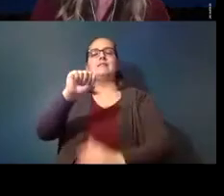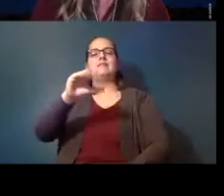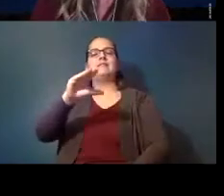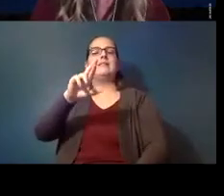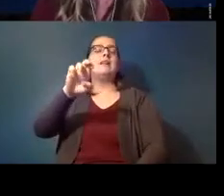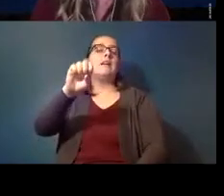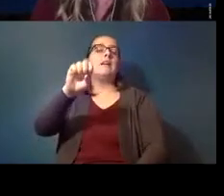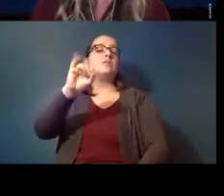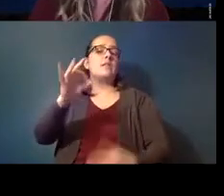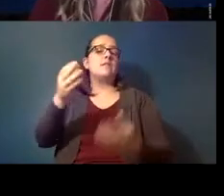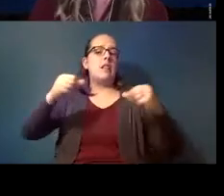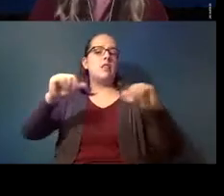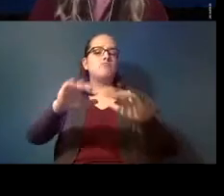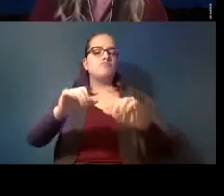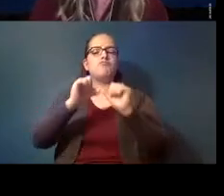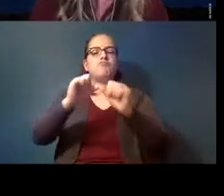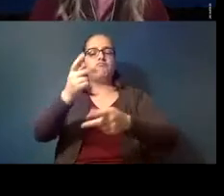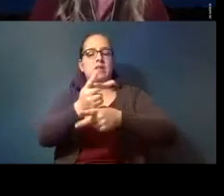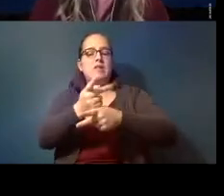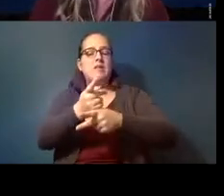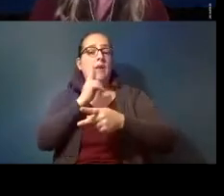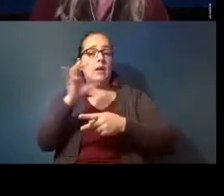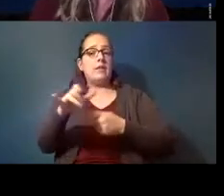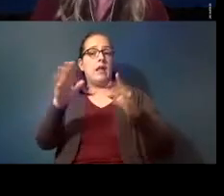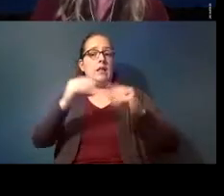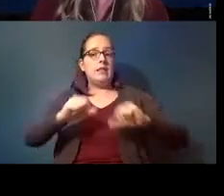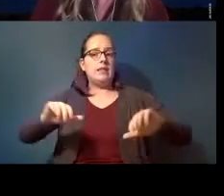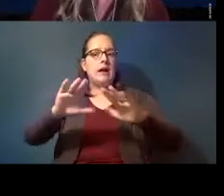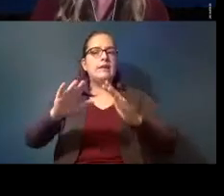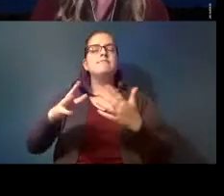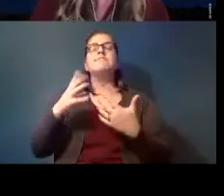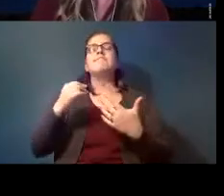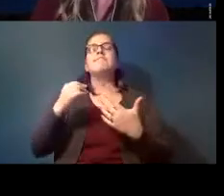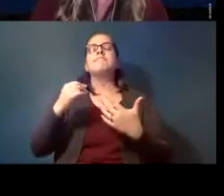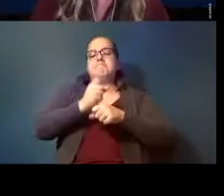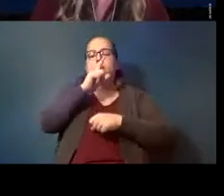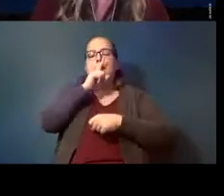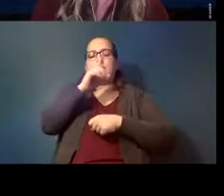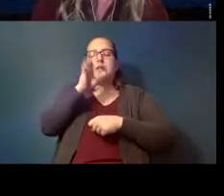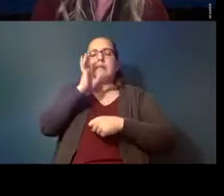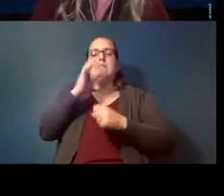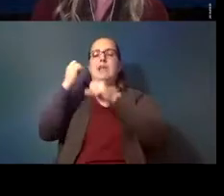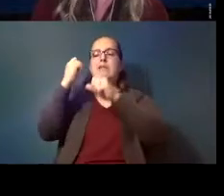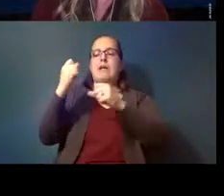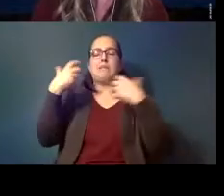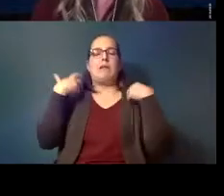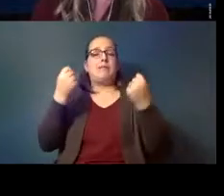continue to care for these lands and ensure they will be strong and healthy both now and into the